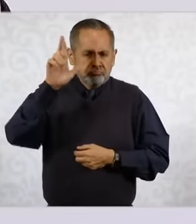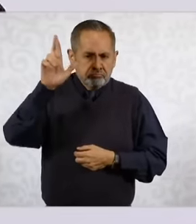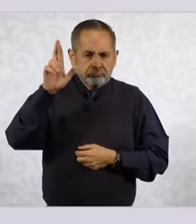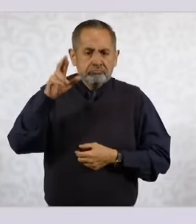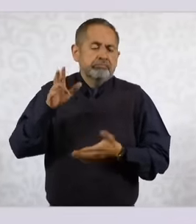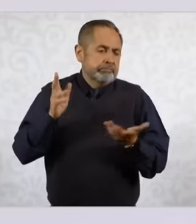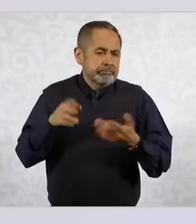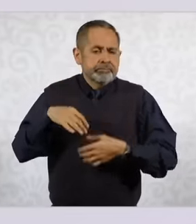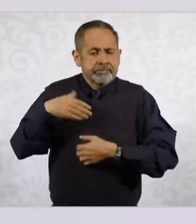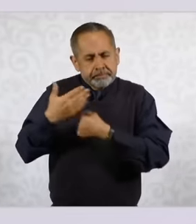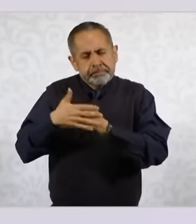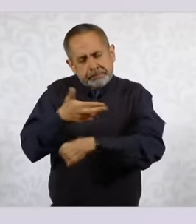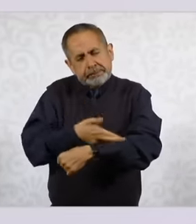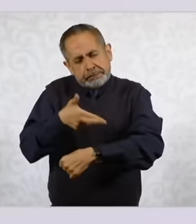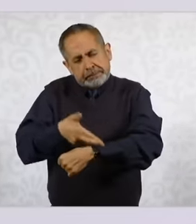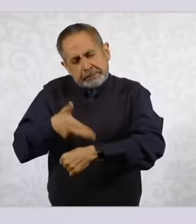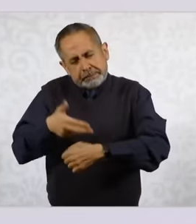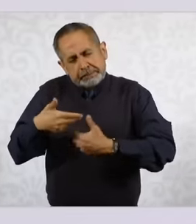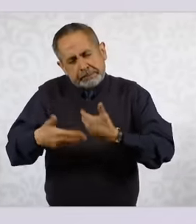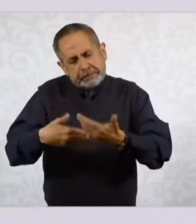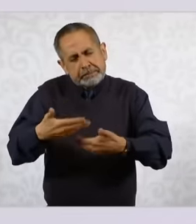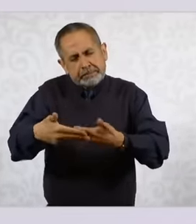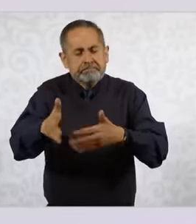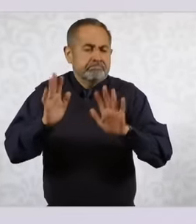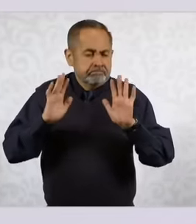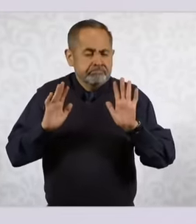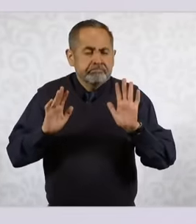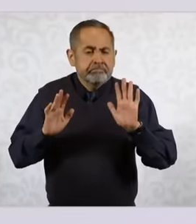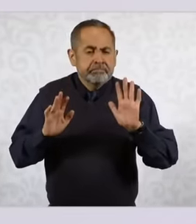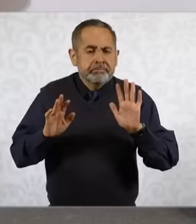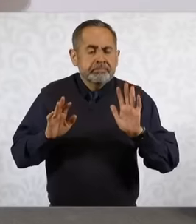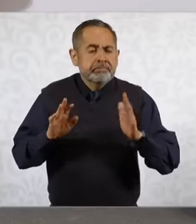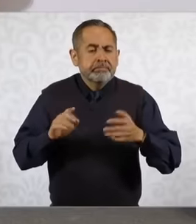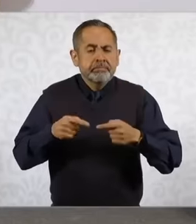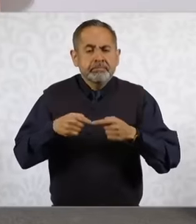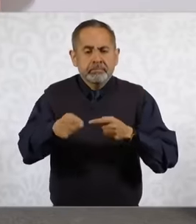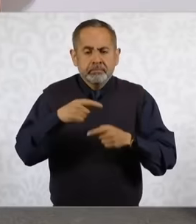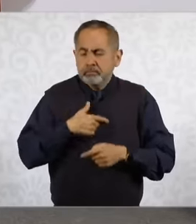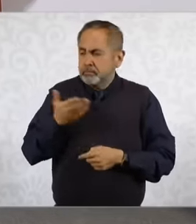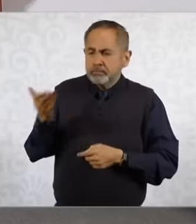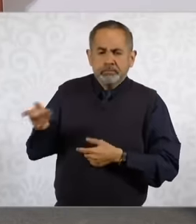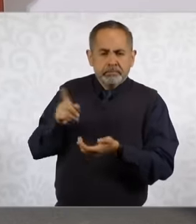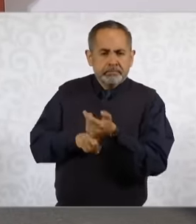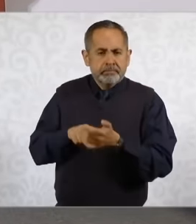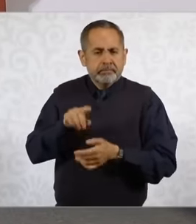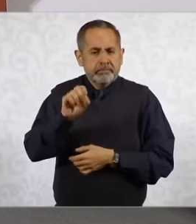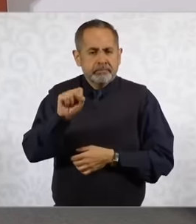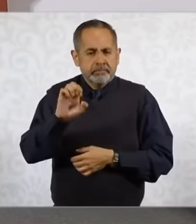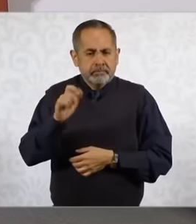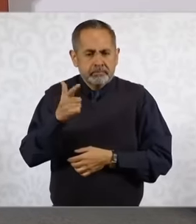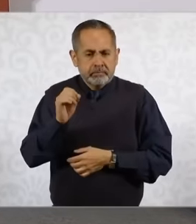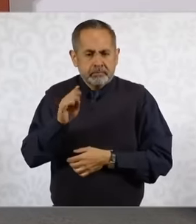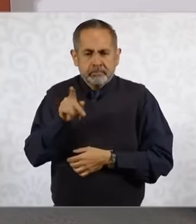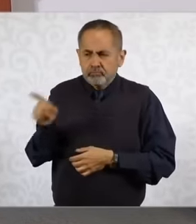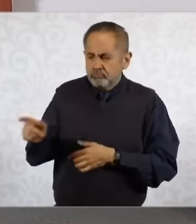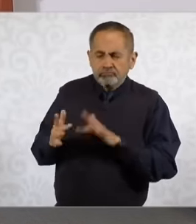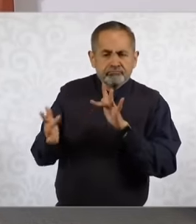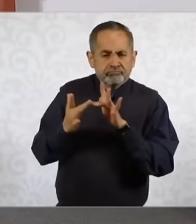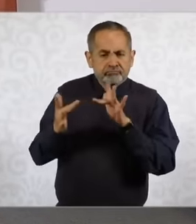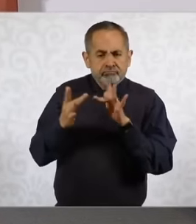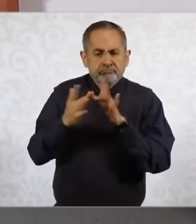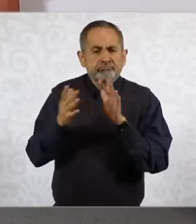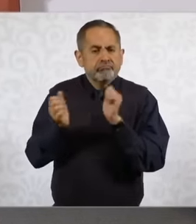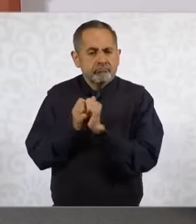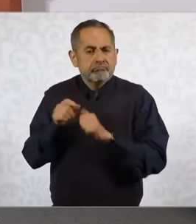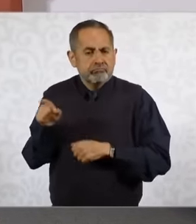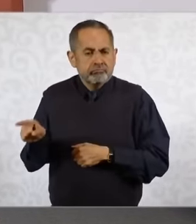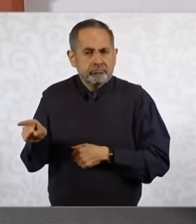process begins and Well, I will ask the Secretary of the Interior here to be in contact with the